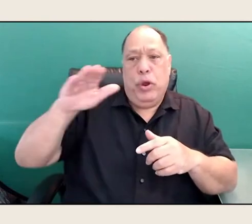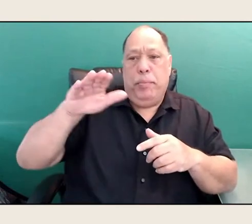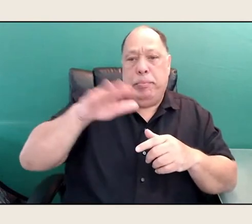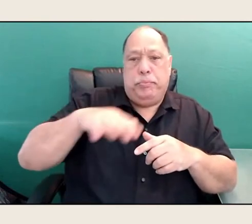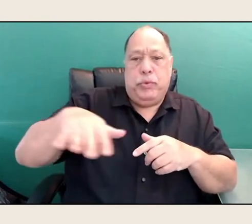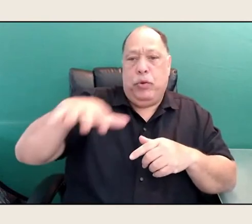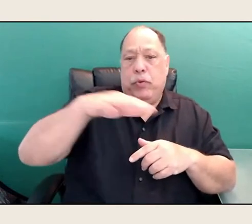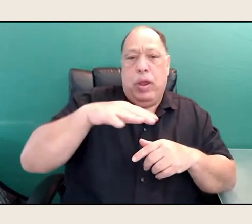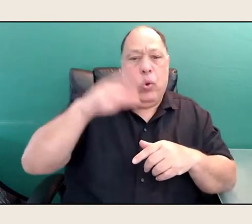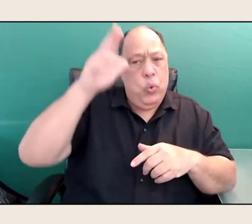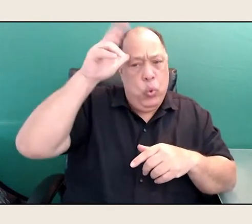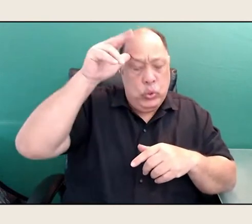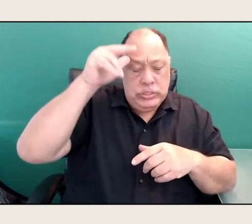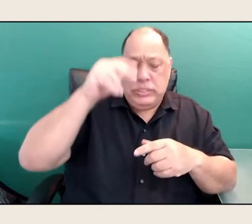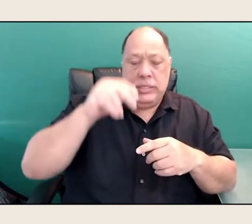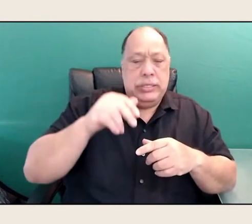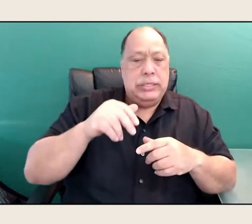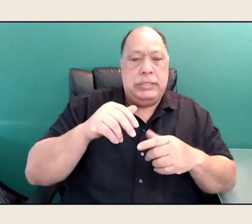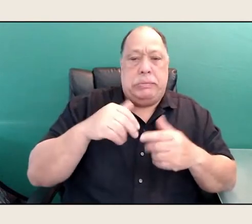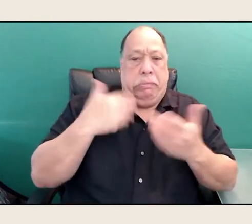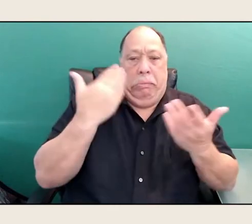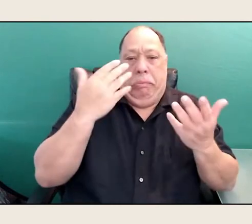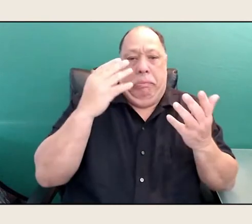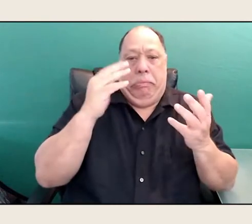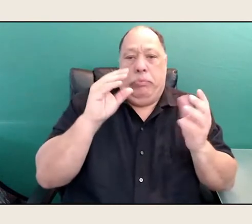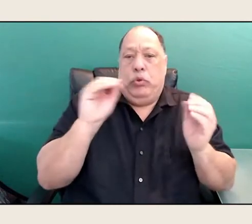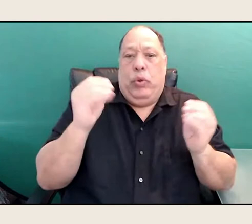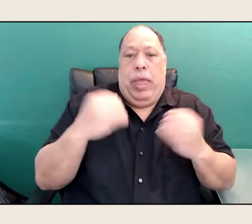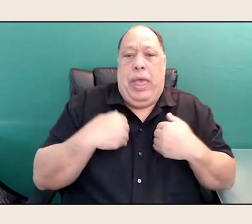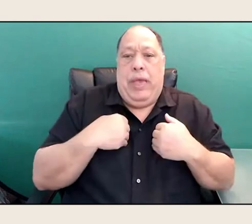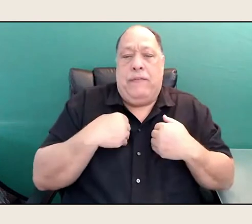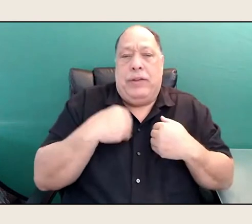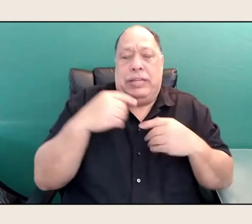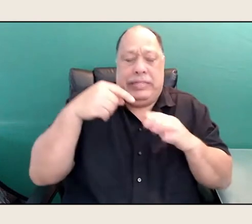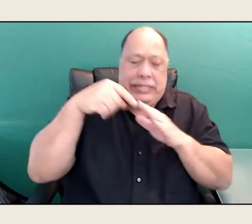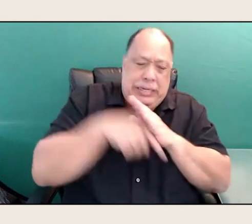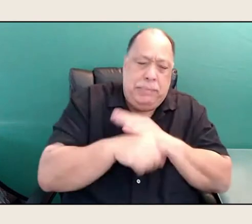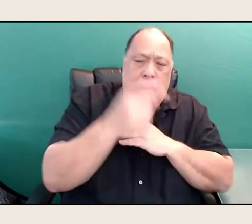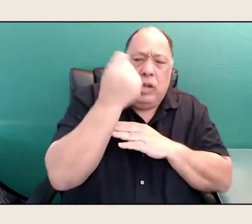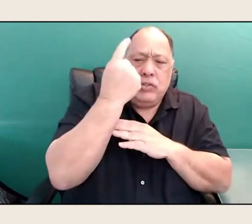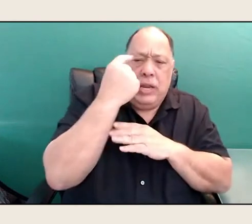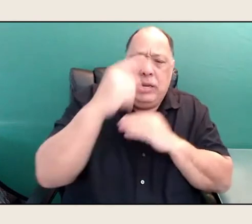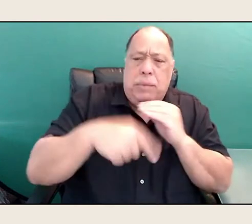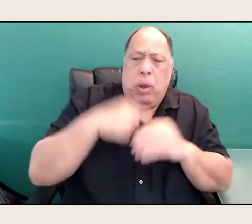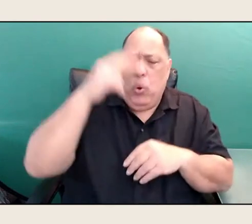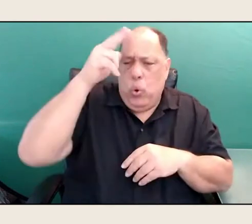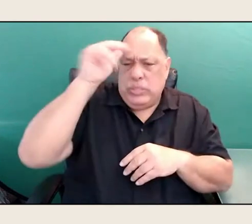and don't have them in my deep understanding as you do, but I had the privilege of seeing